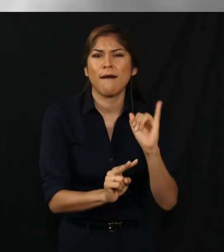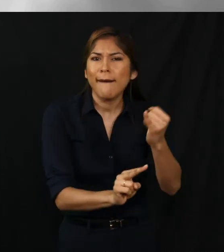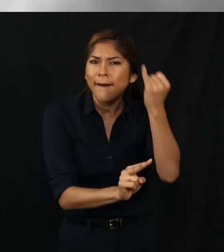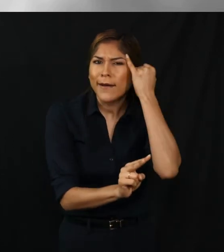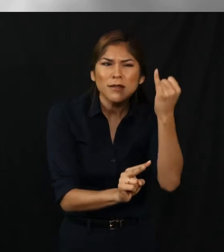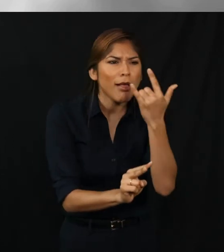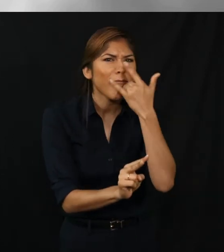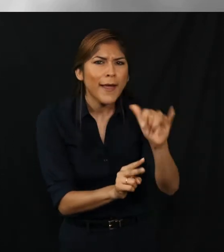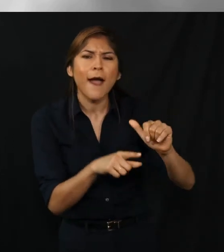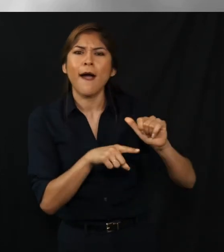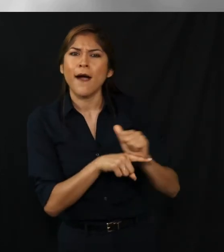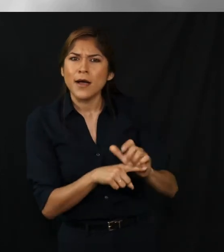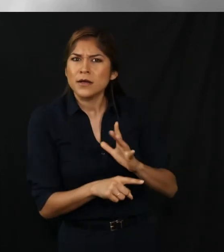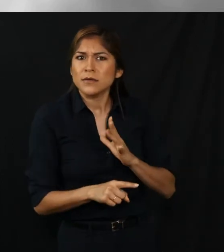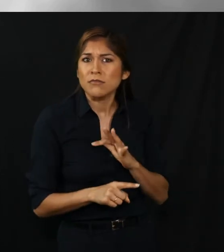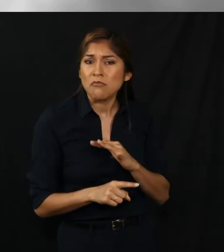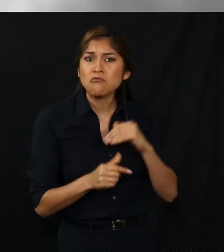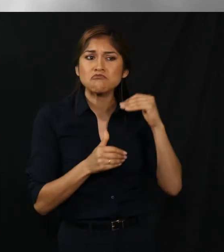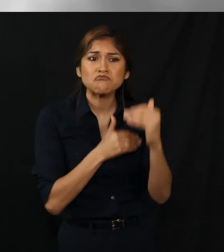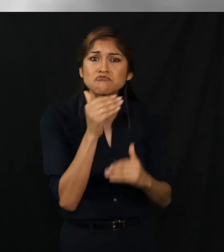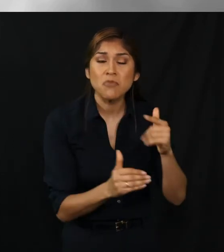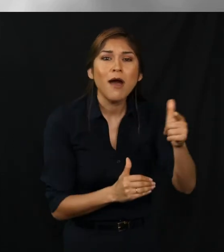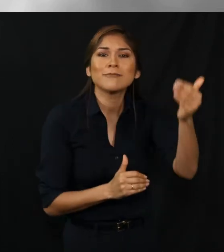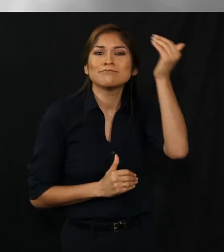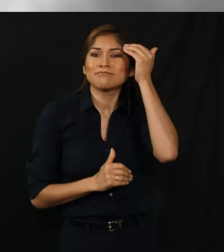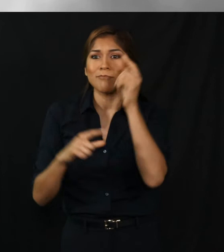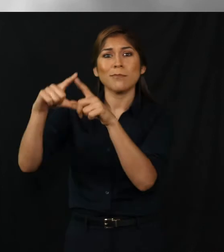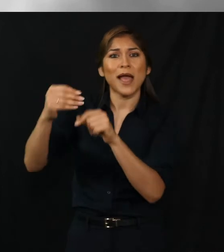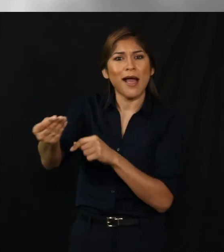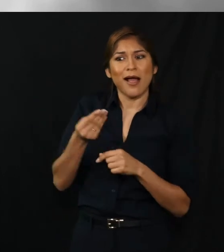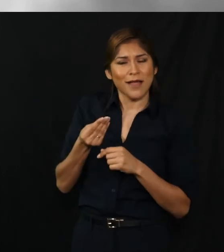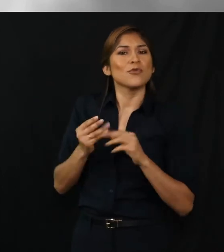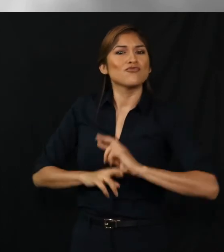can view a ballot like the one you you'll receive to cast your vote.